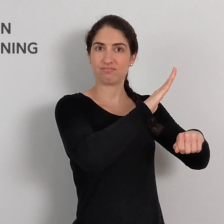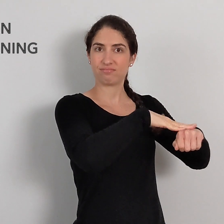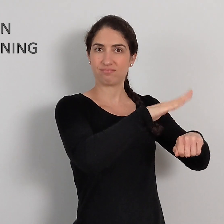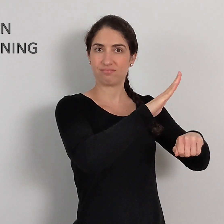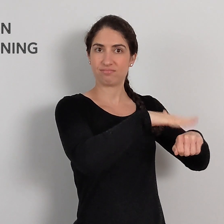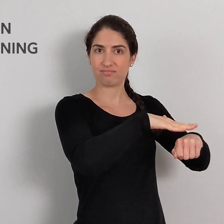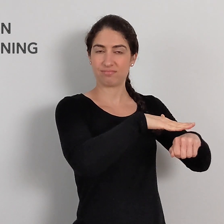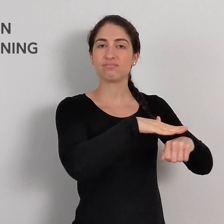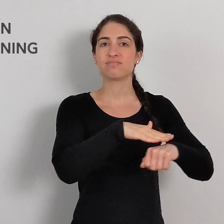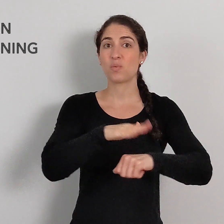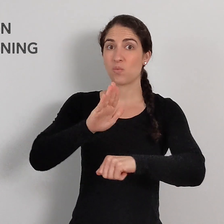WARN